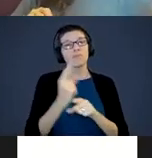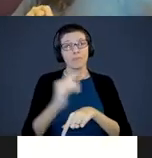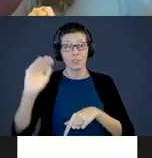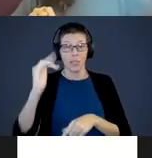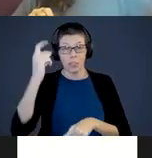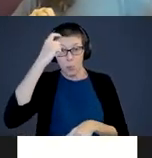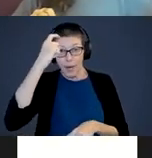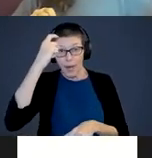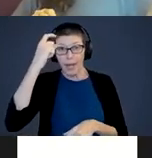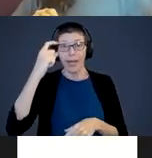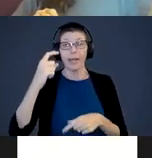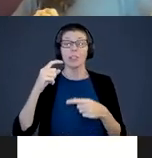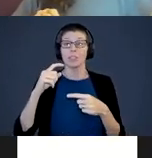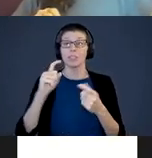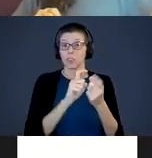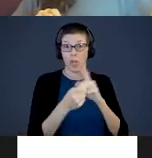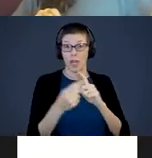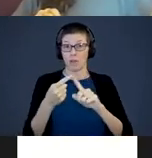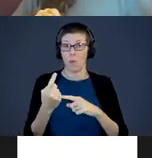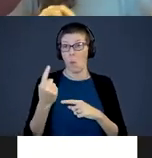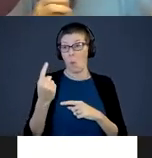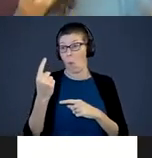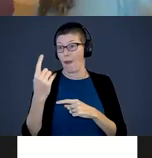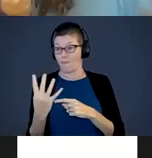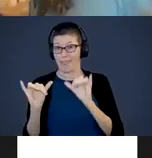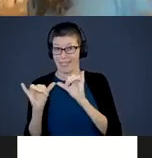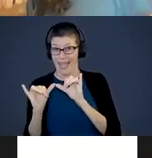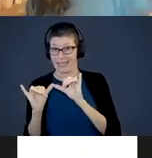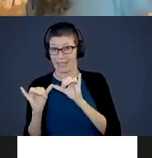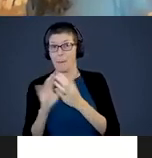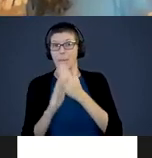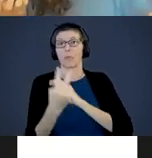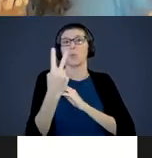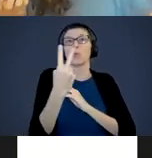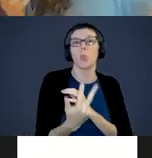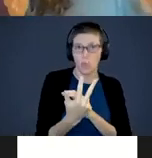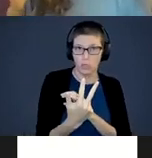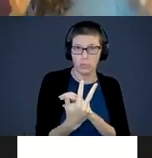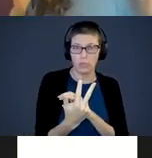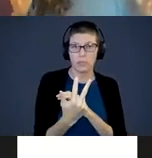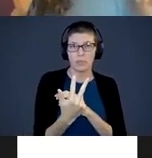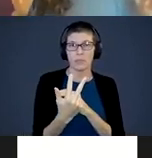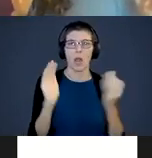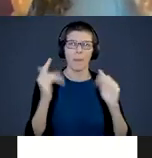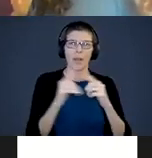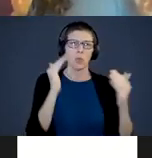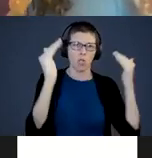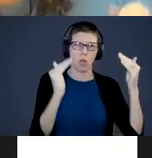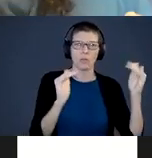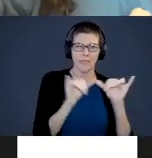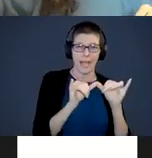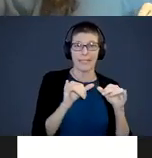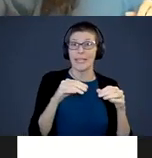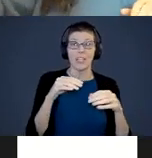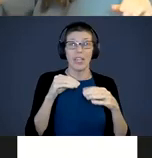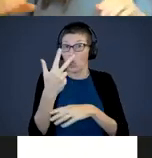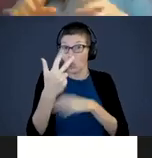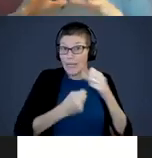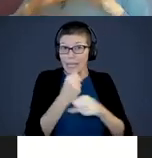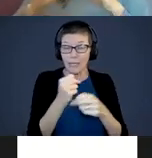a quarter of an adult brain to two-thirds of its adult size brain in three years of life. Human